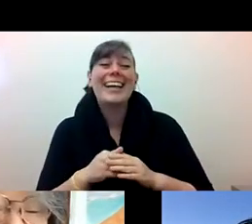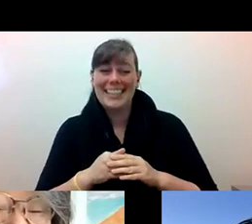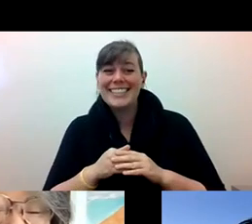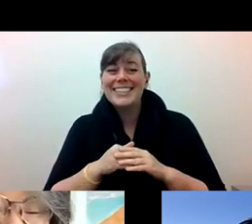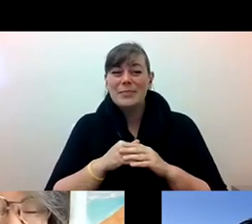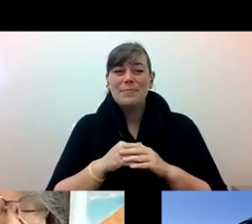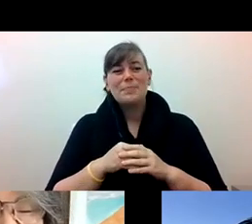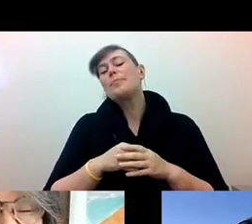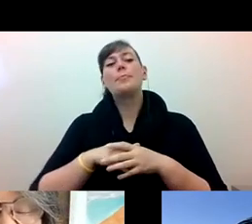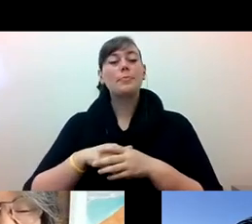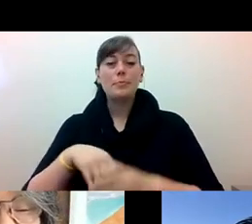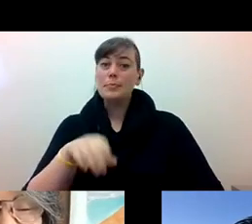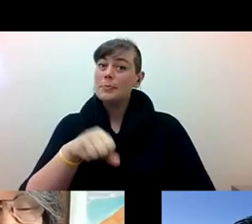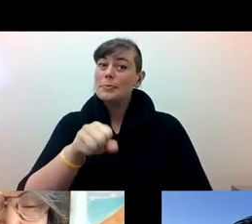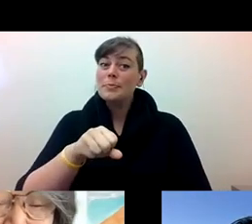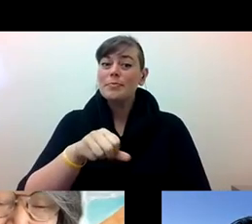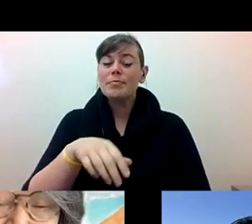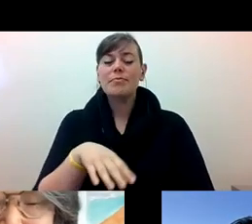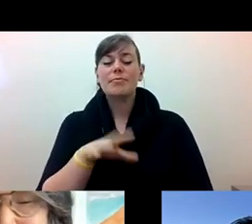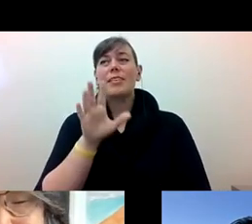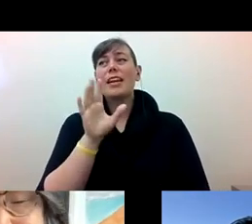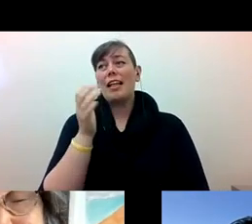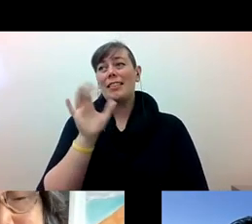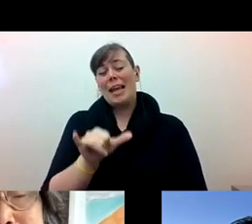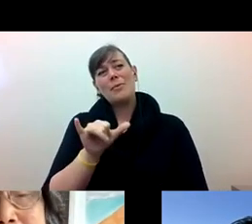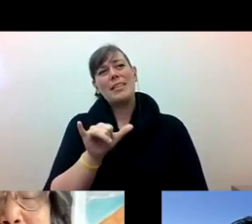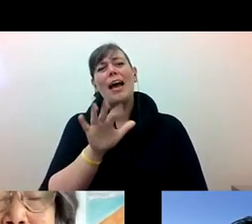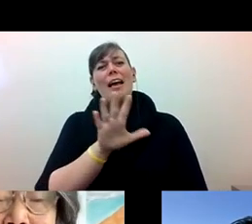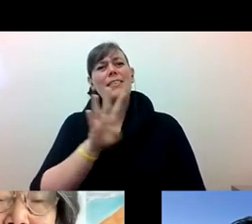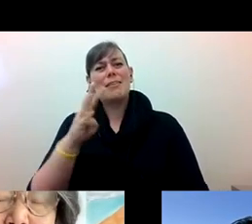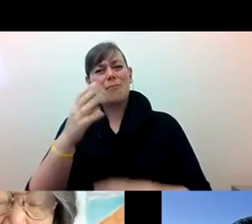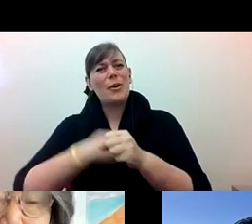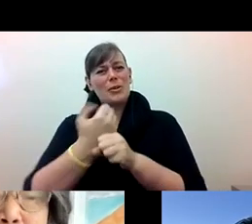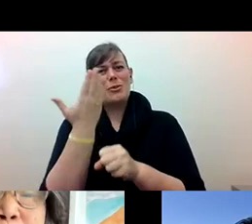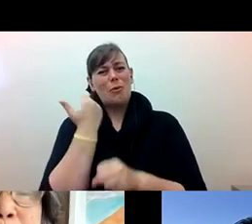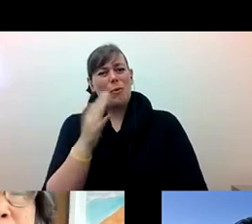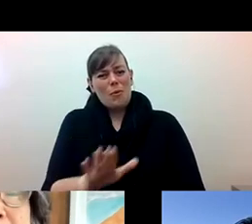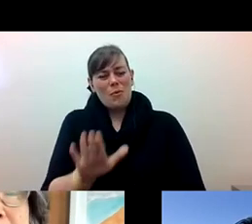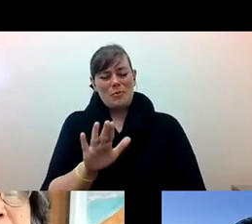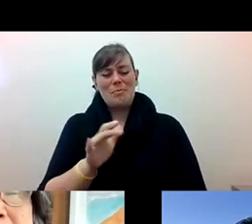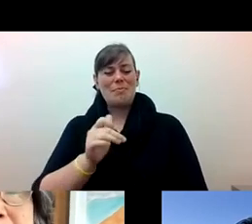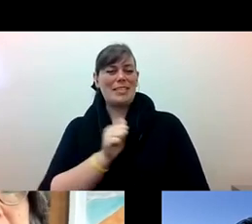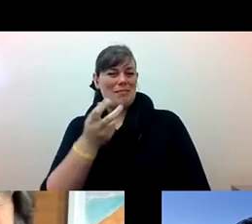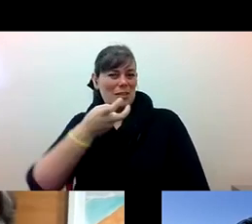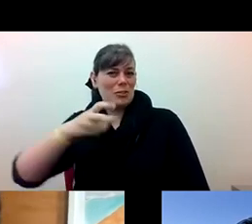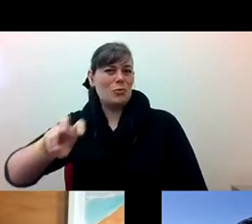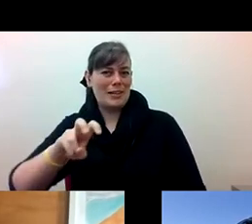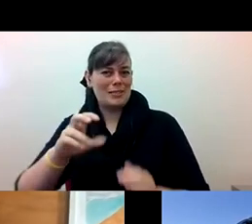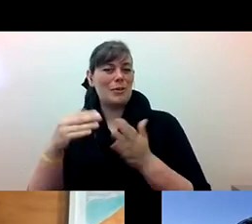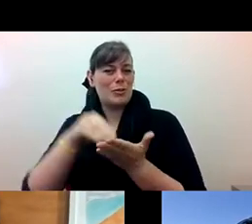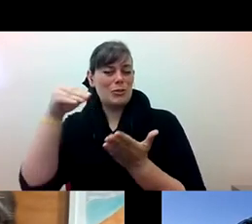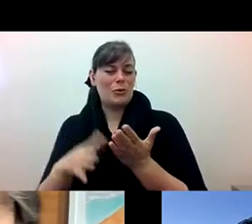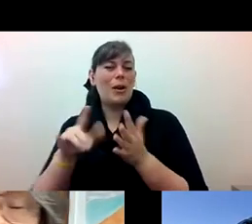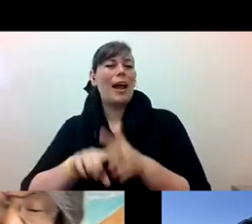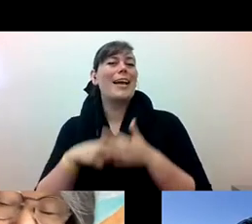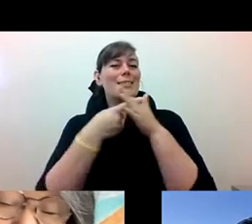pam tau lee: Well yeah that was about 54 years ago and I was a transfer student from San Francisco City College to Cal State Hayward.